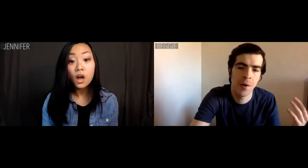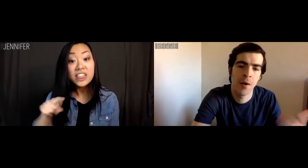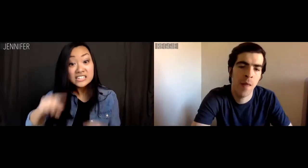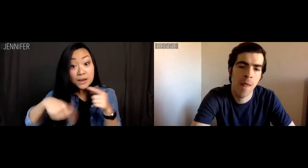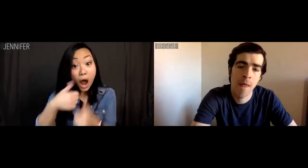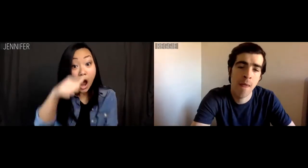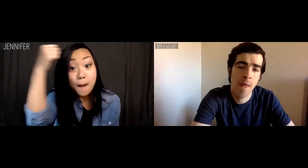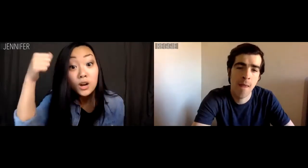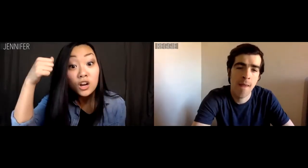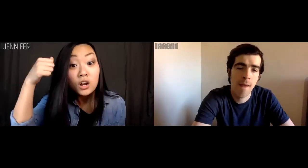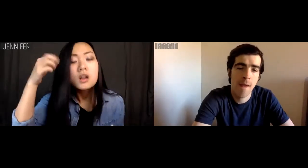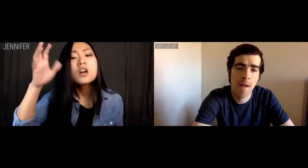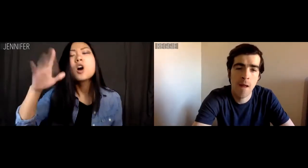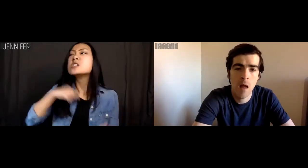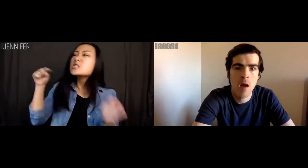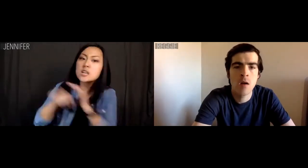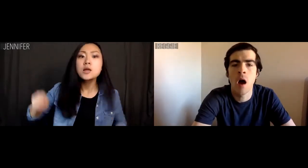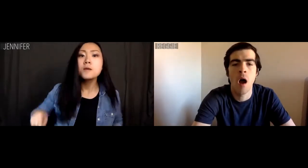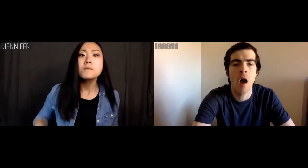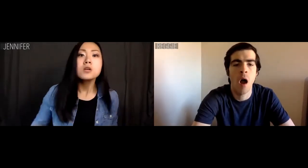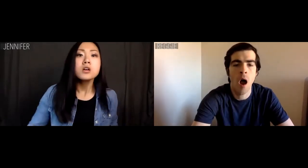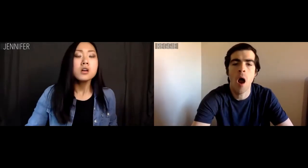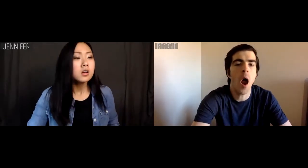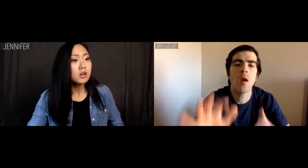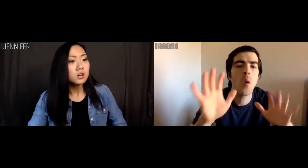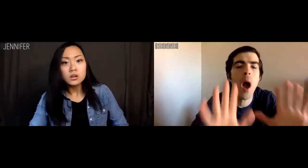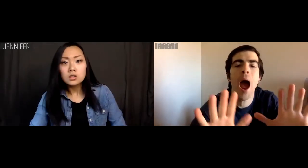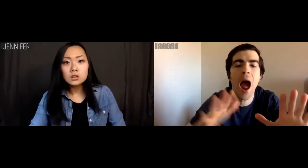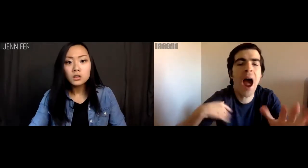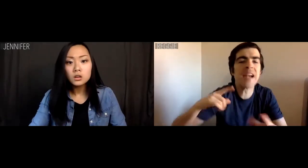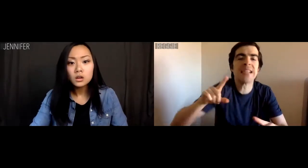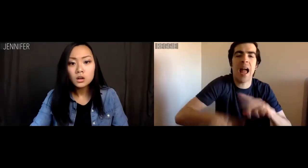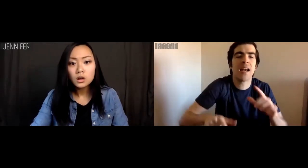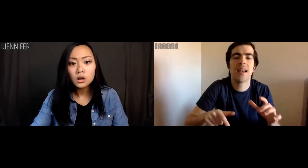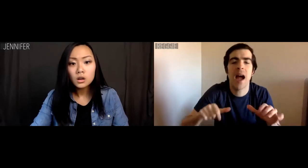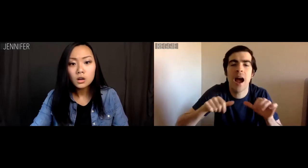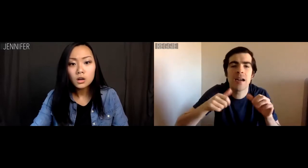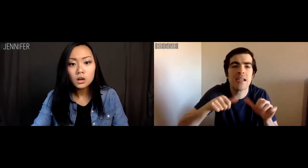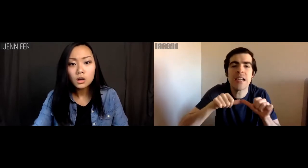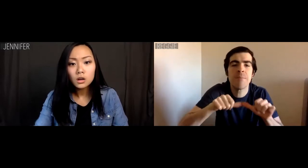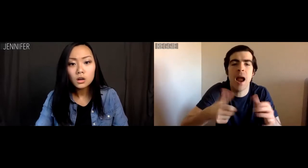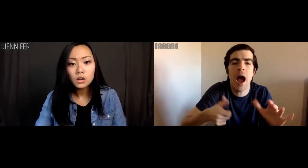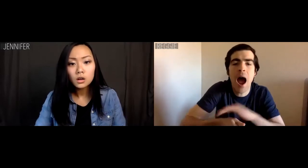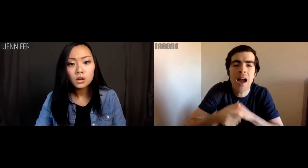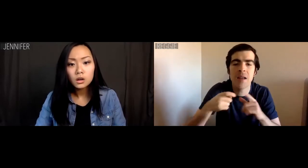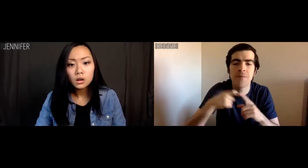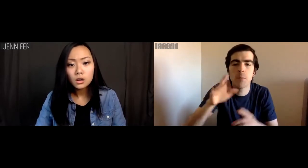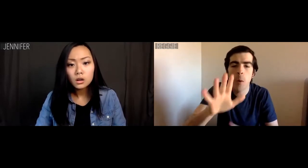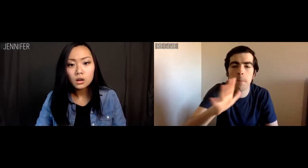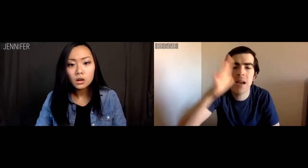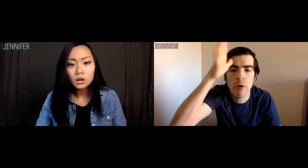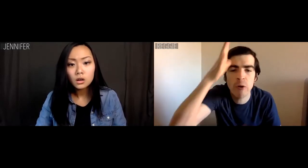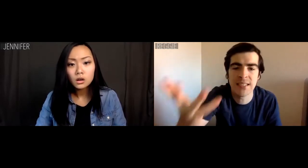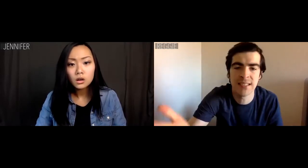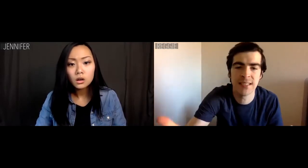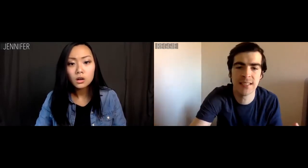Jennifer: Is this about Albert? I'll kill him! Reggie: I can't keep hiding from your parents.